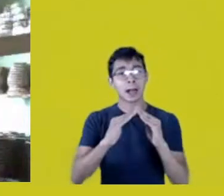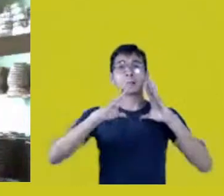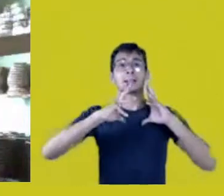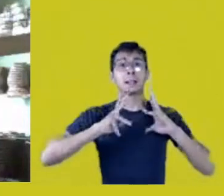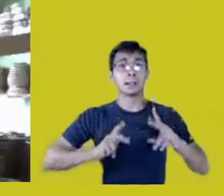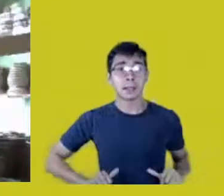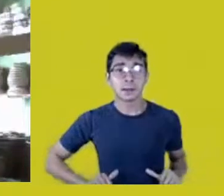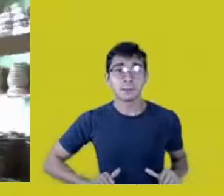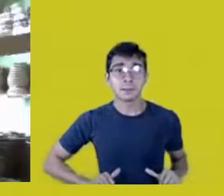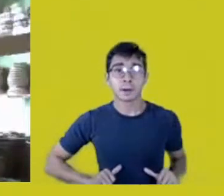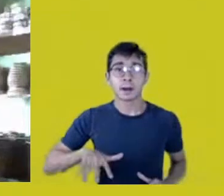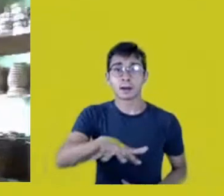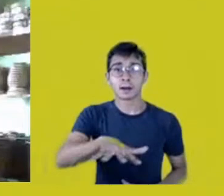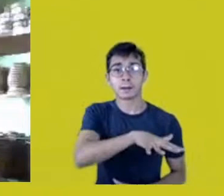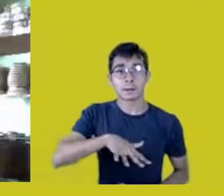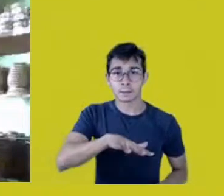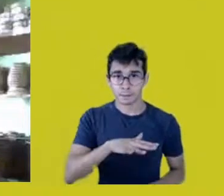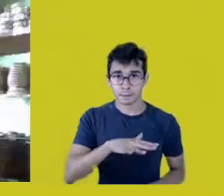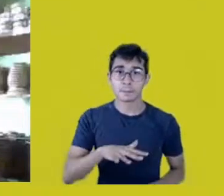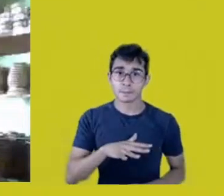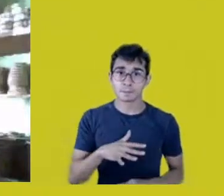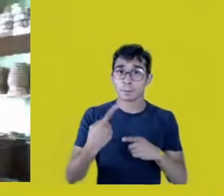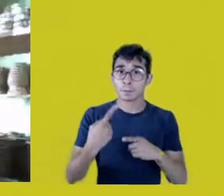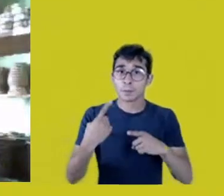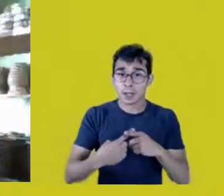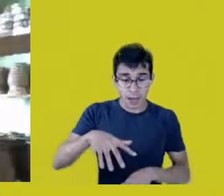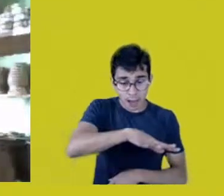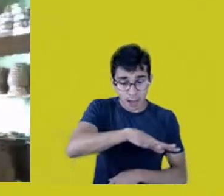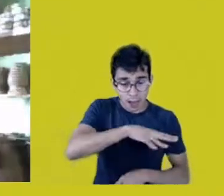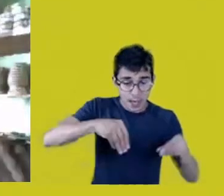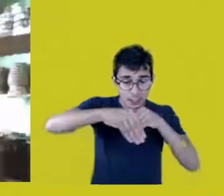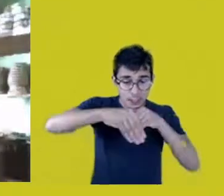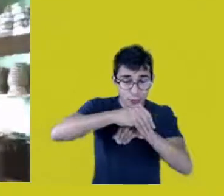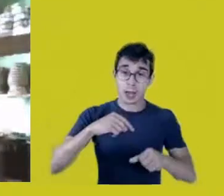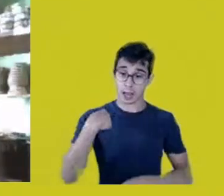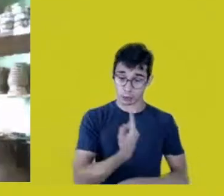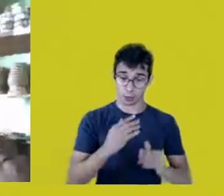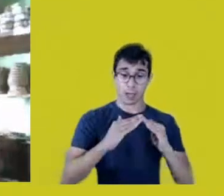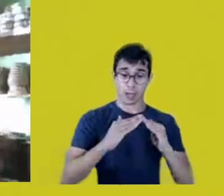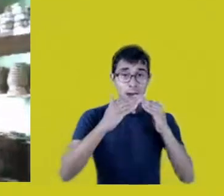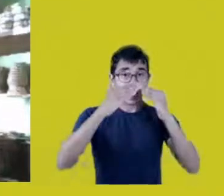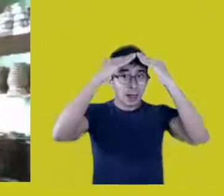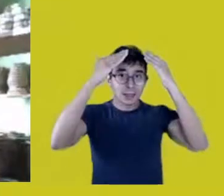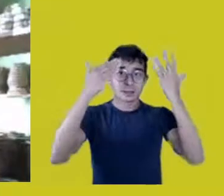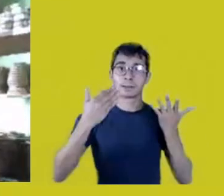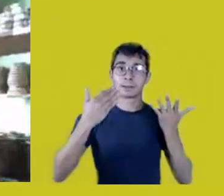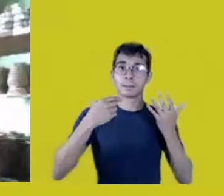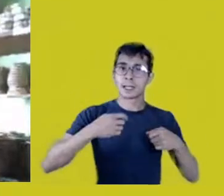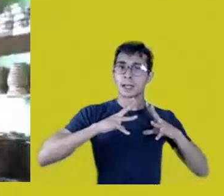That’s it. We need our home untouched, protected, beautiful.